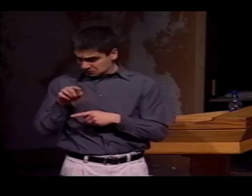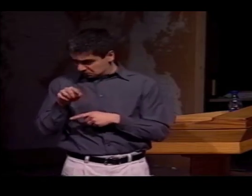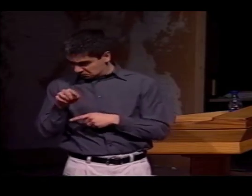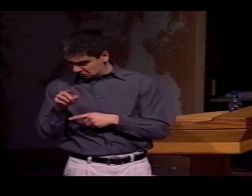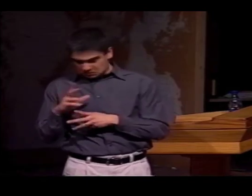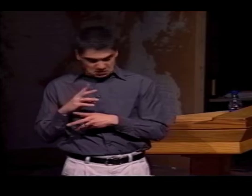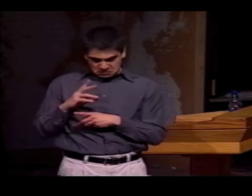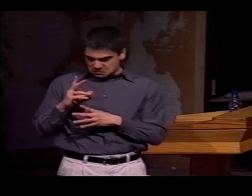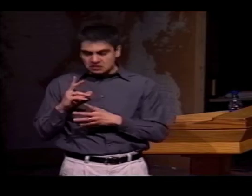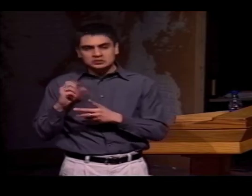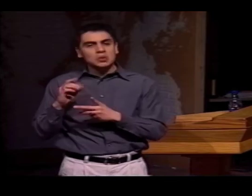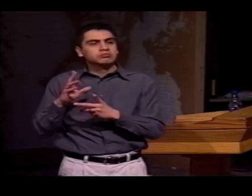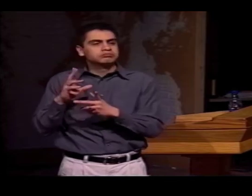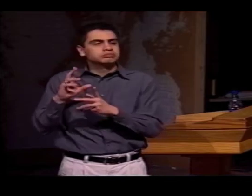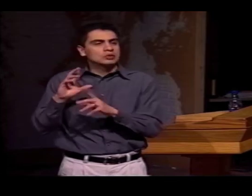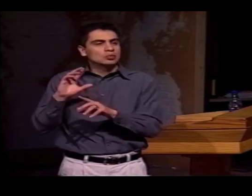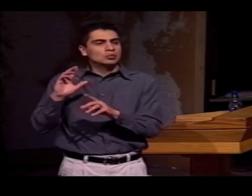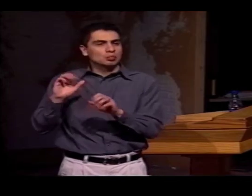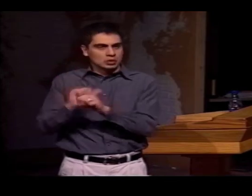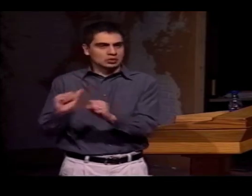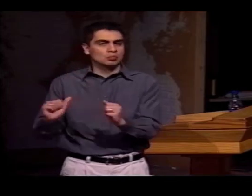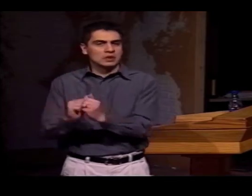REFERRED TO EACH OTHER WHEN WE WEREN'T SURE WHAT IT WAS.